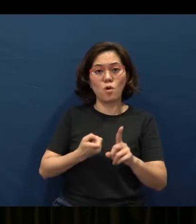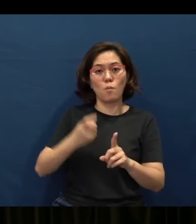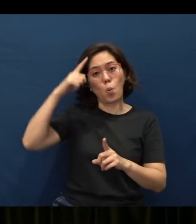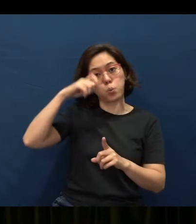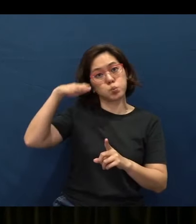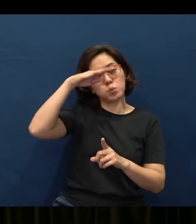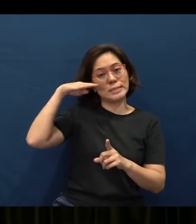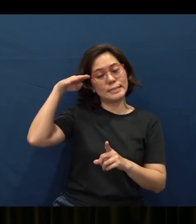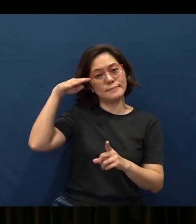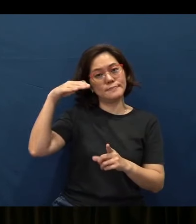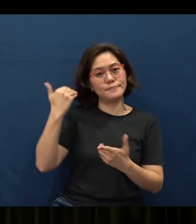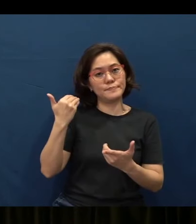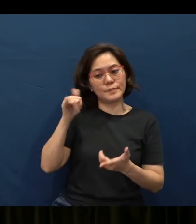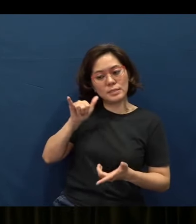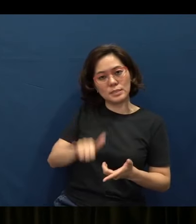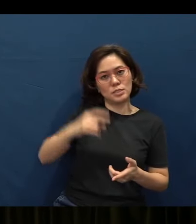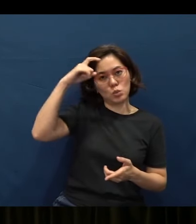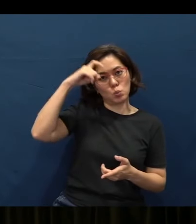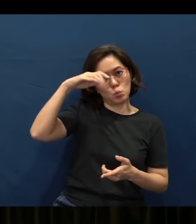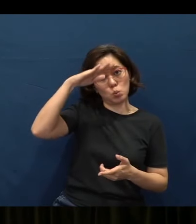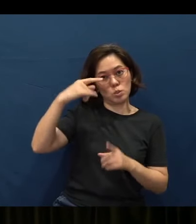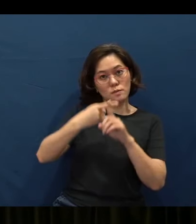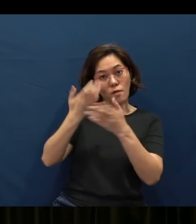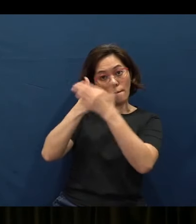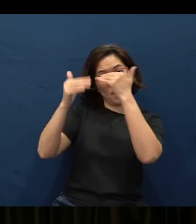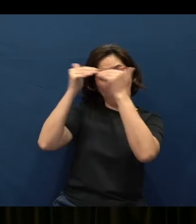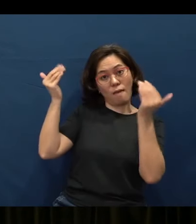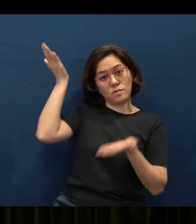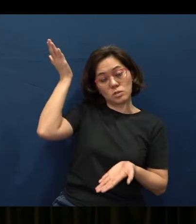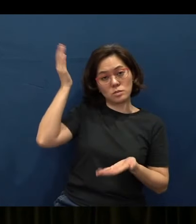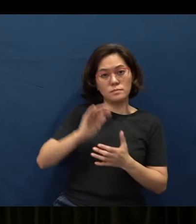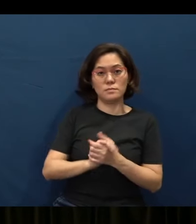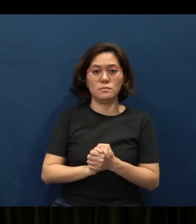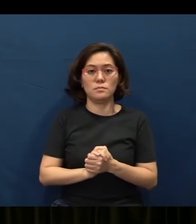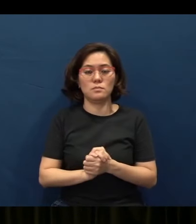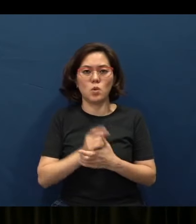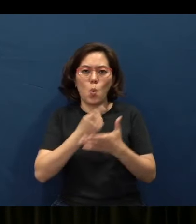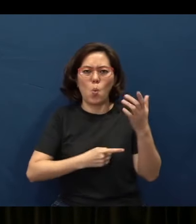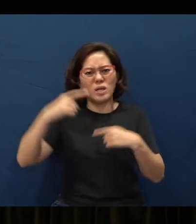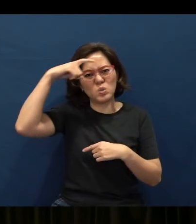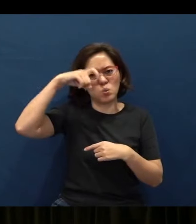Okay, this is the wisdom that is from heaven above, okay. So what is wisdom?